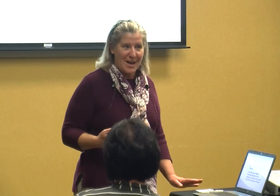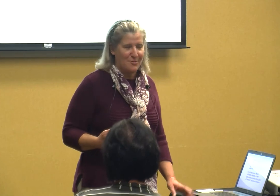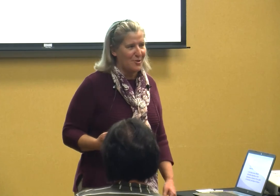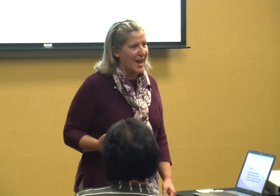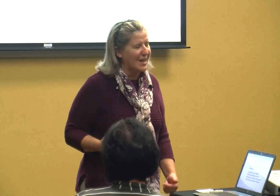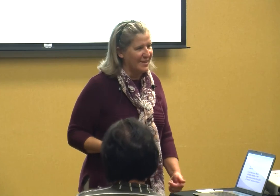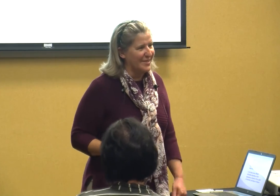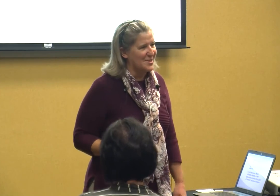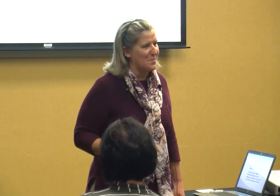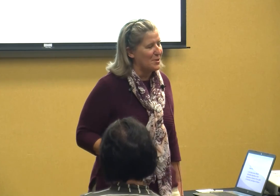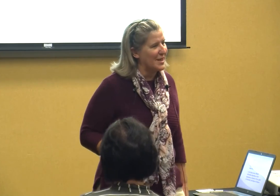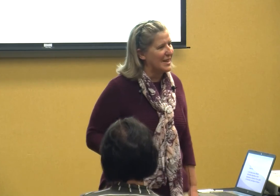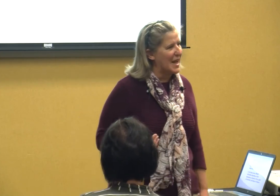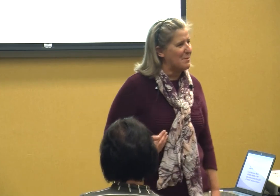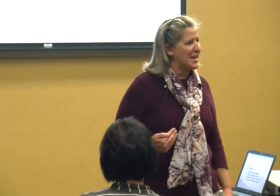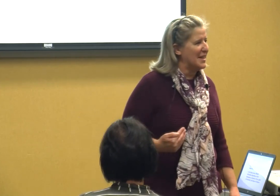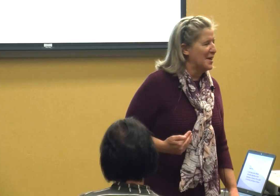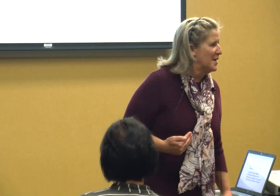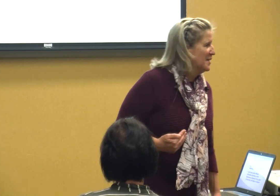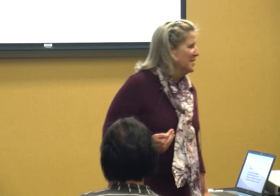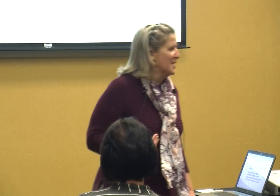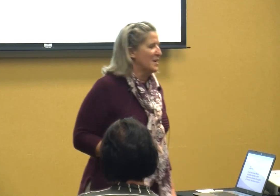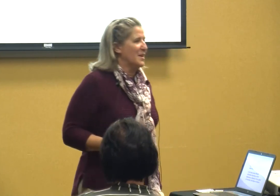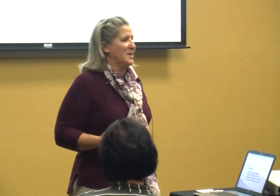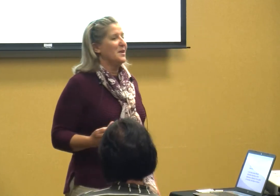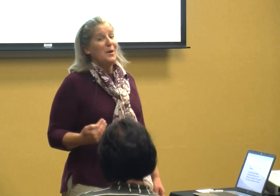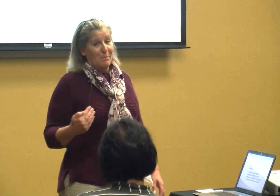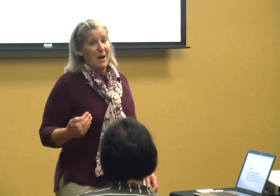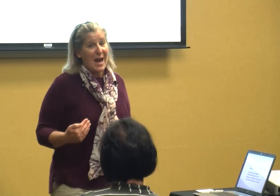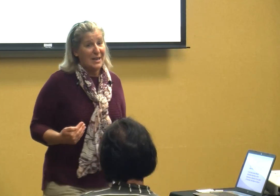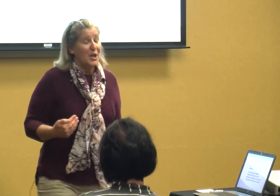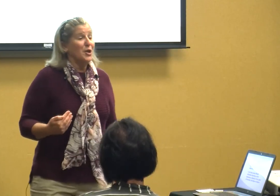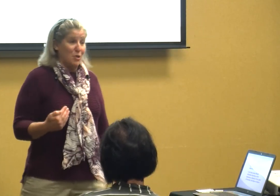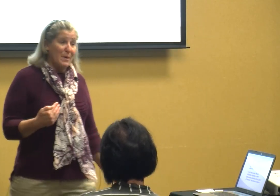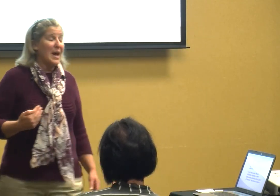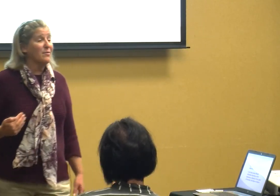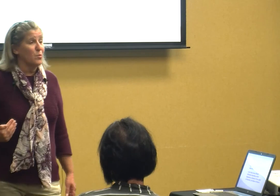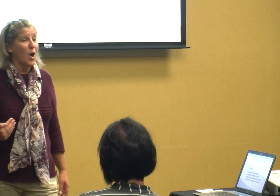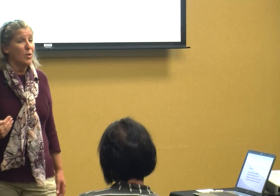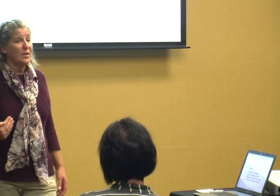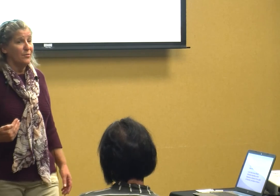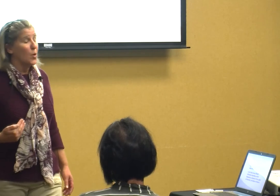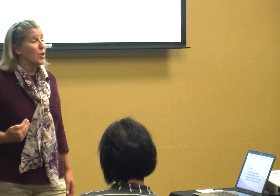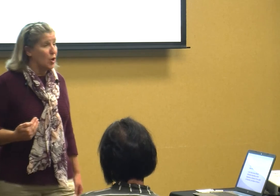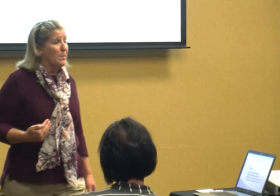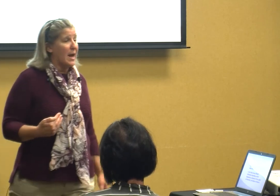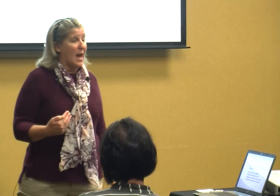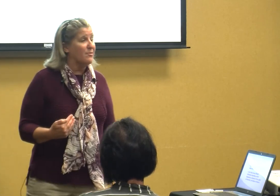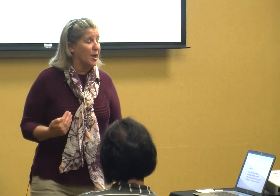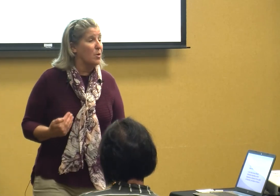after that the superintendent came in but you may have to roll in the floor you may have to go to